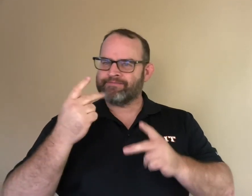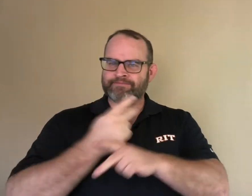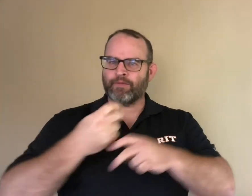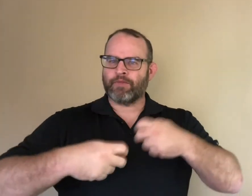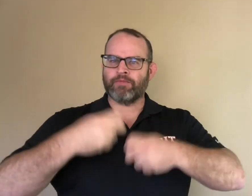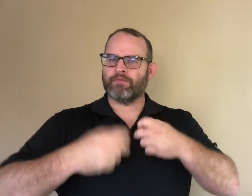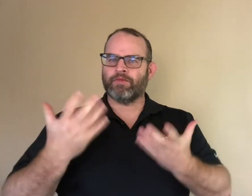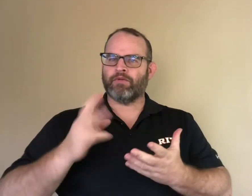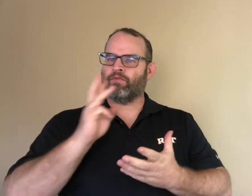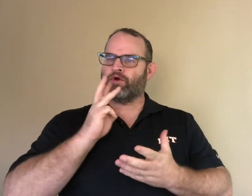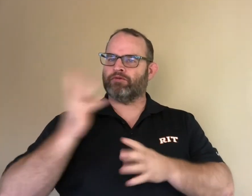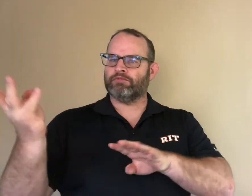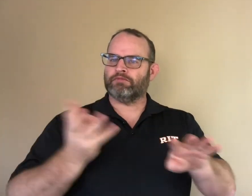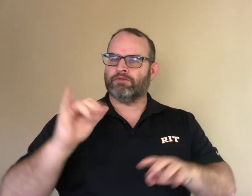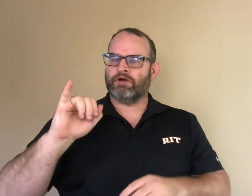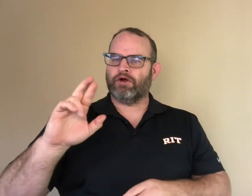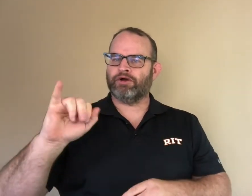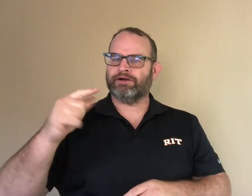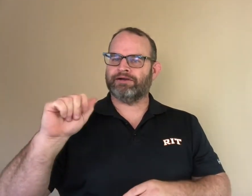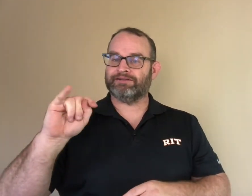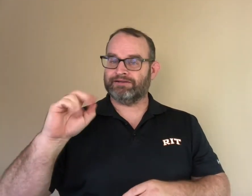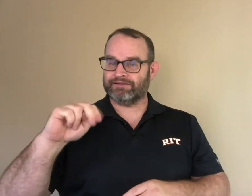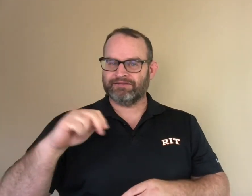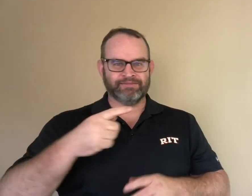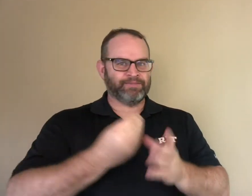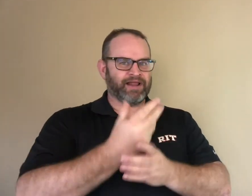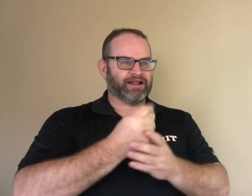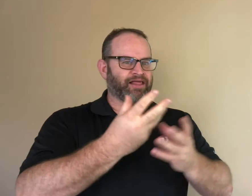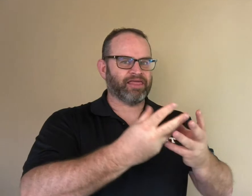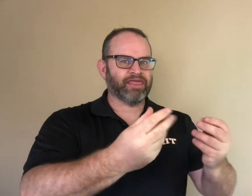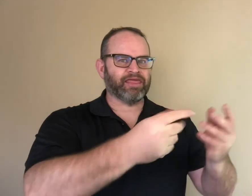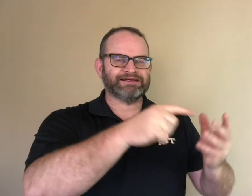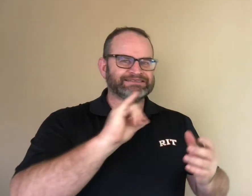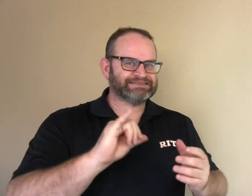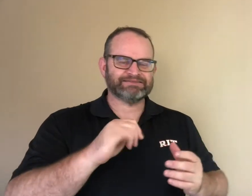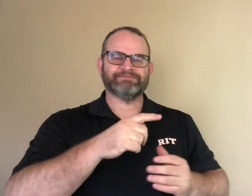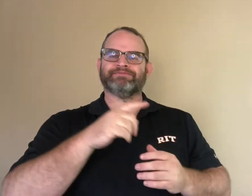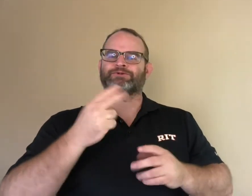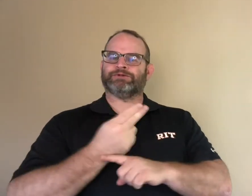She uses them to solve problems on the farm, such as building an irrigation system to bring water to her crops.